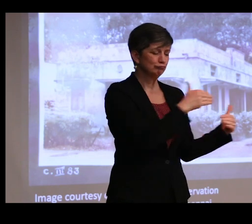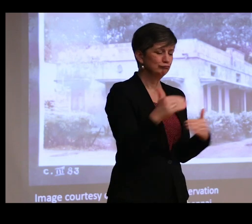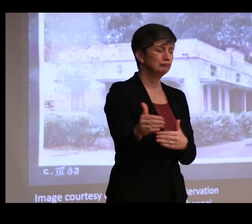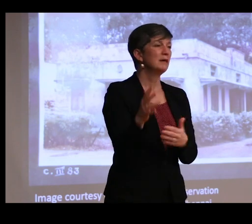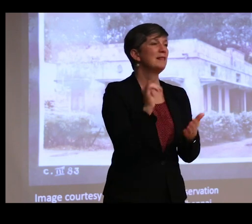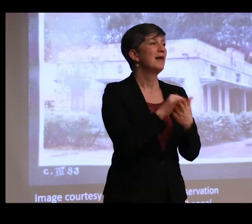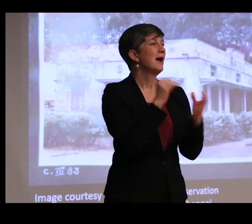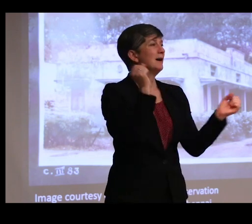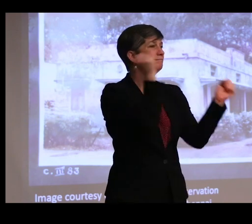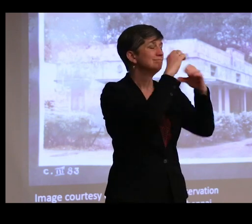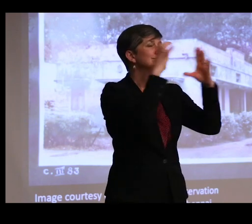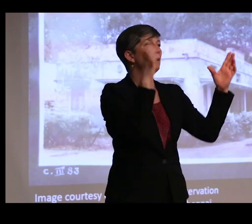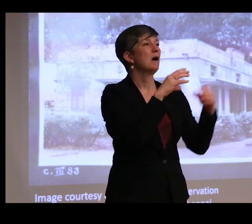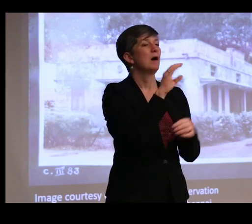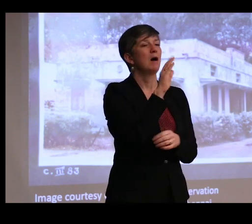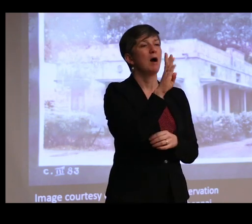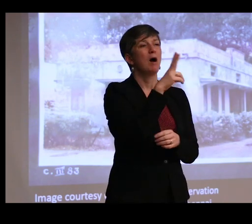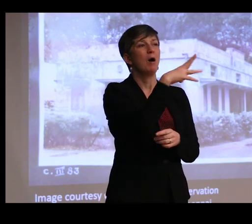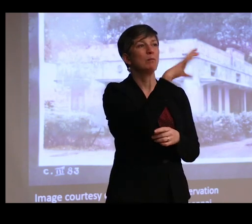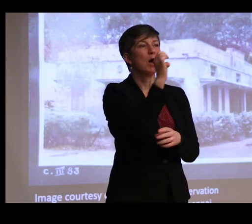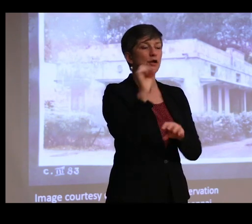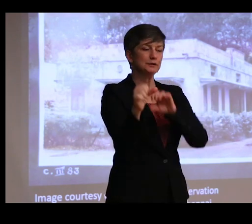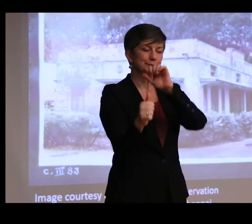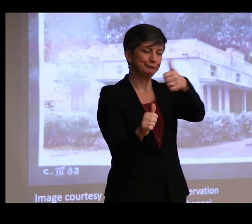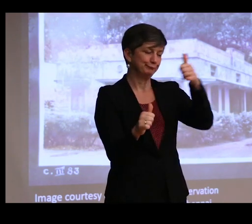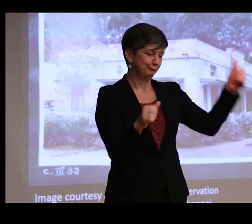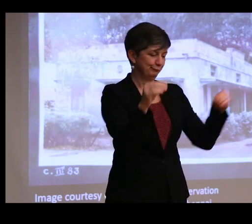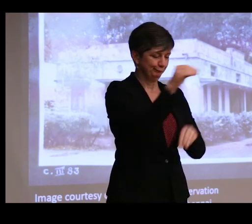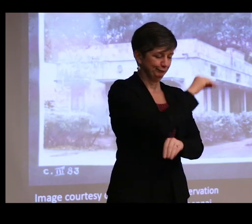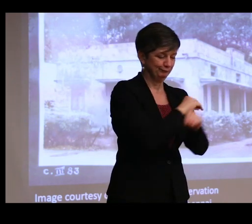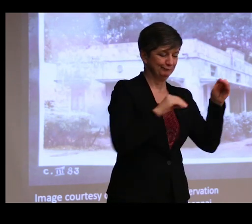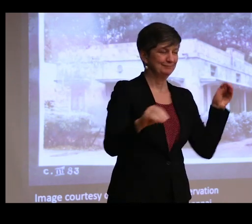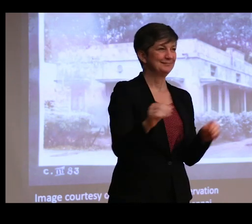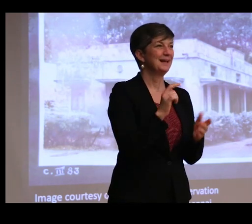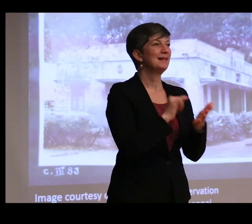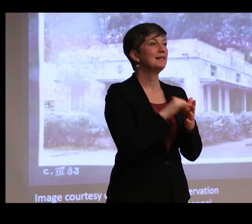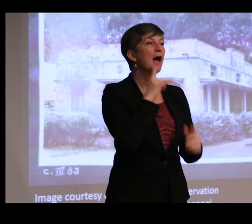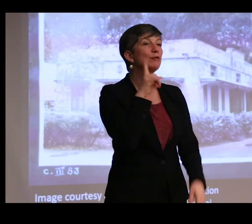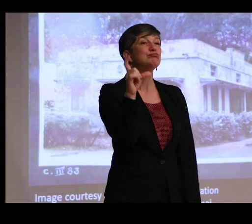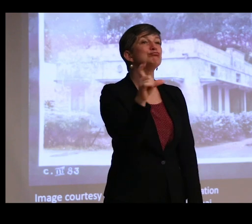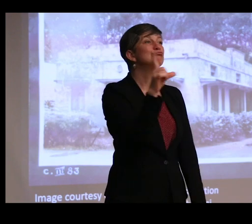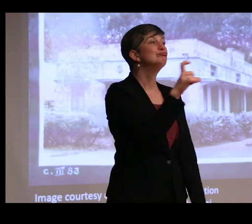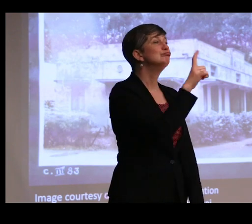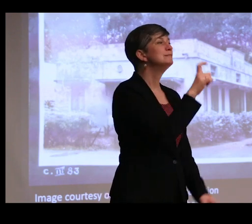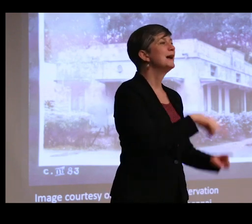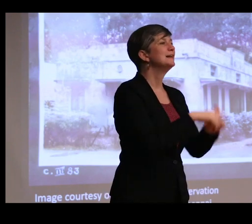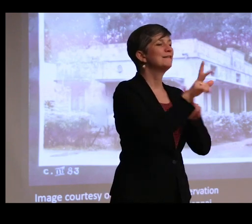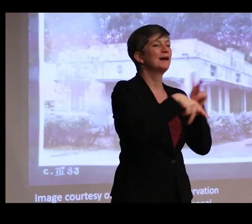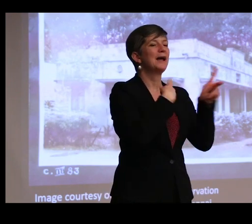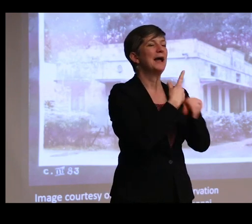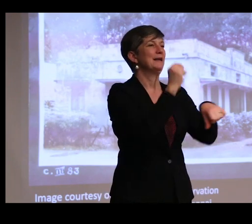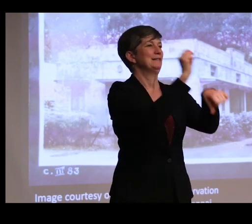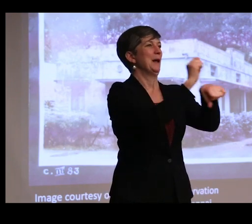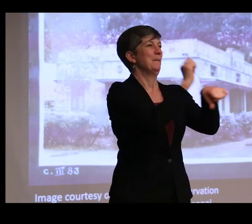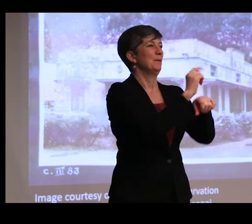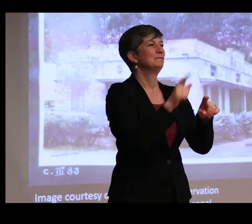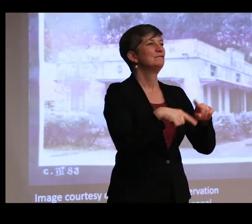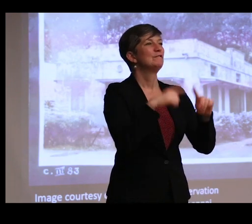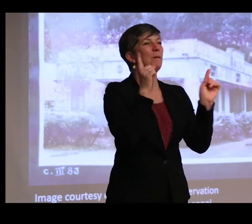imagining bronze as sort of moving around in these spaces makes me think of them wandering a new kind of temple precinct as they go from one part of the building